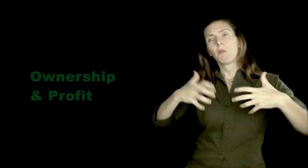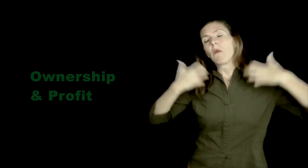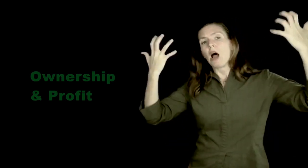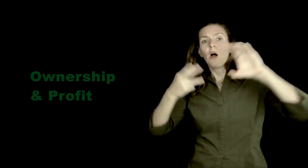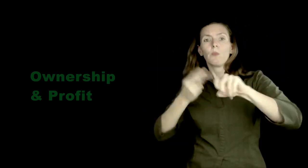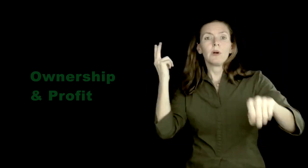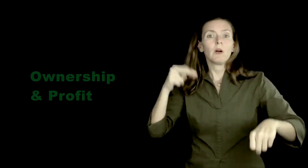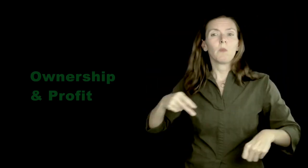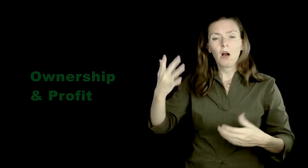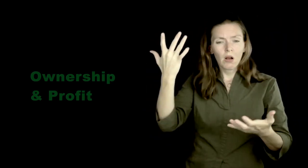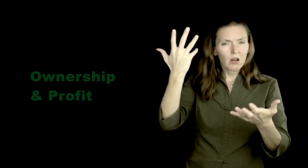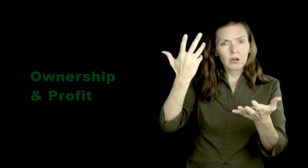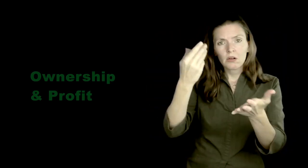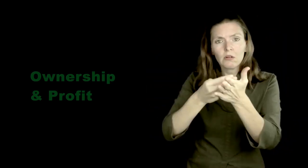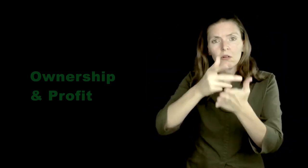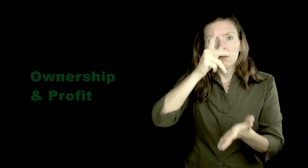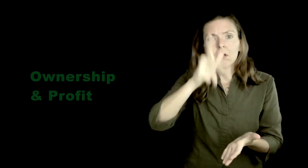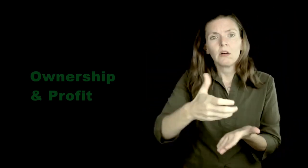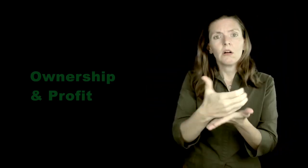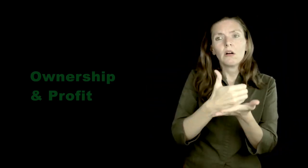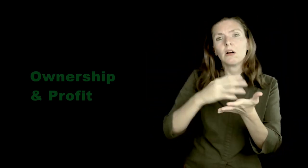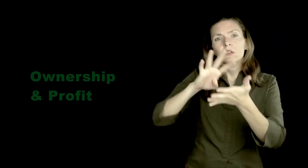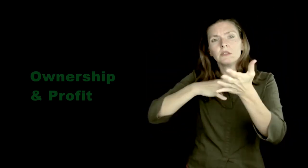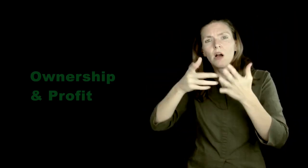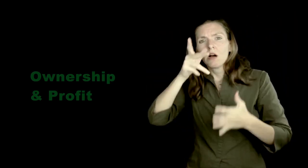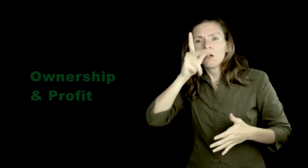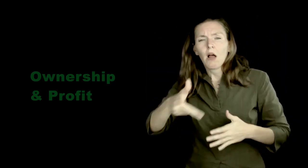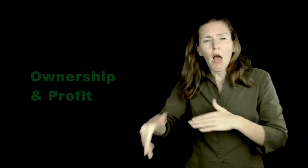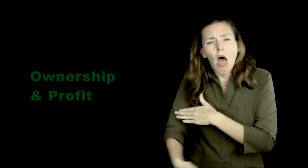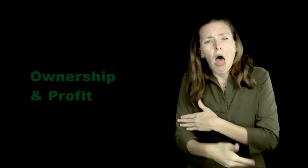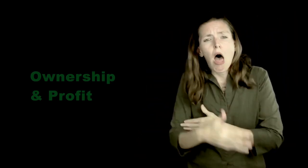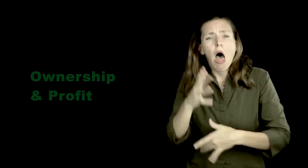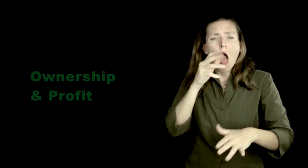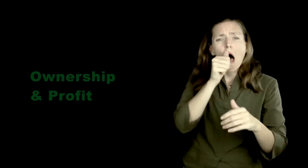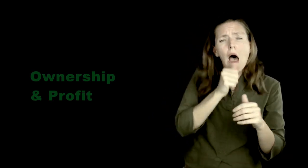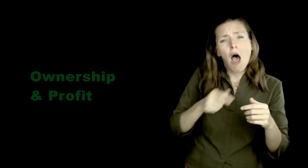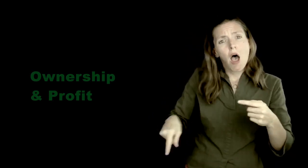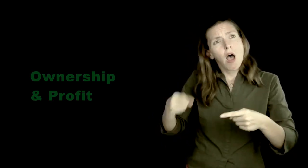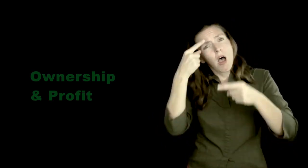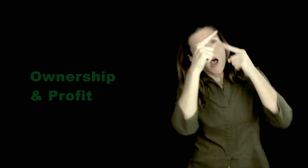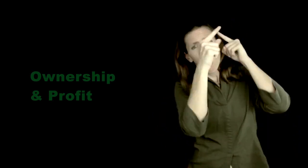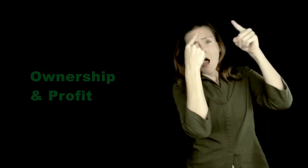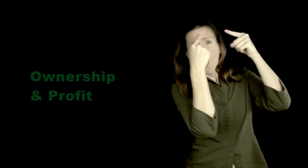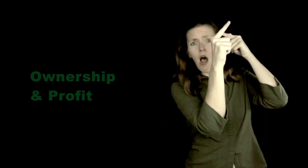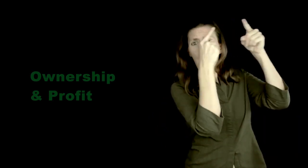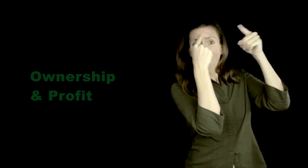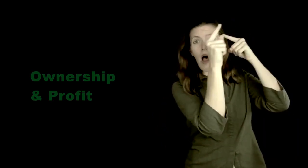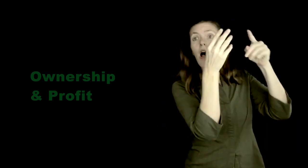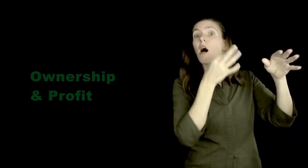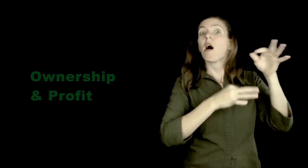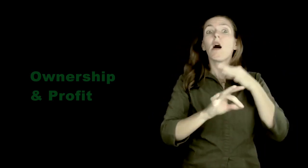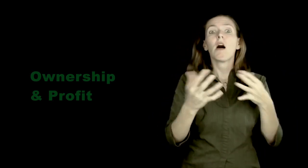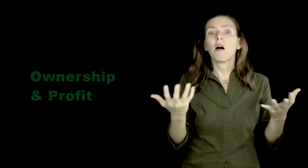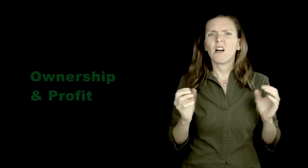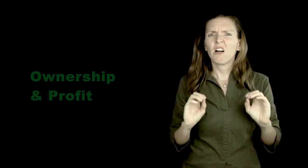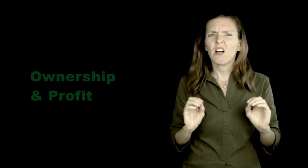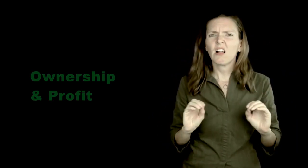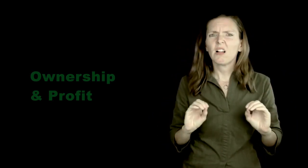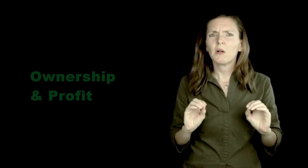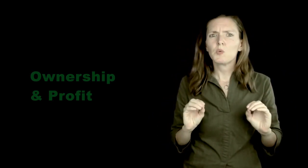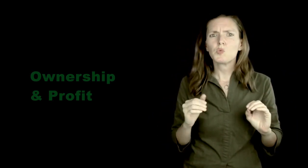There was very high turnover for Deaf employees, due to different reasons such as low wages, lousy hours, and menial service work with very little or no compensation.